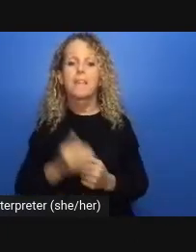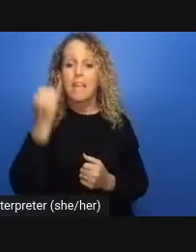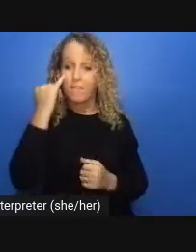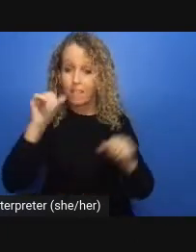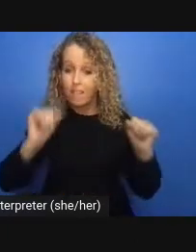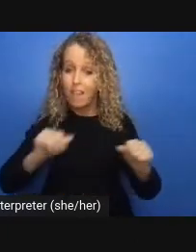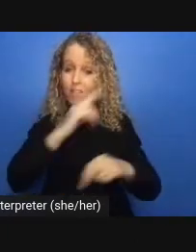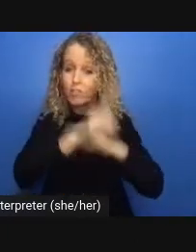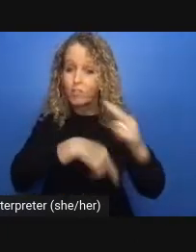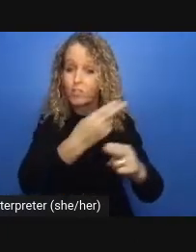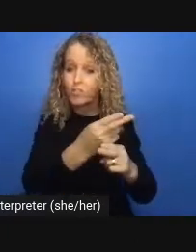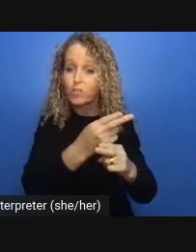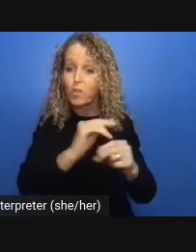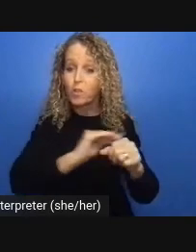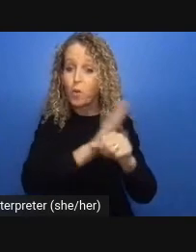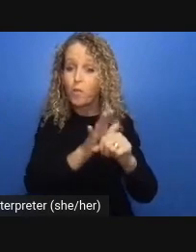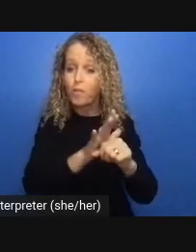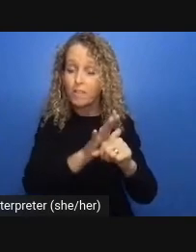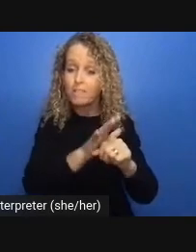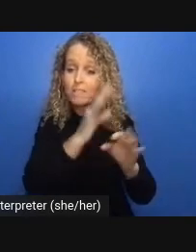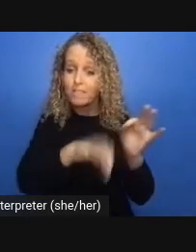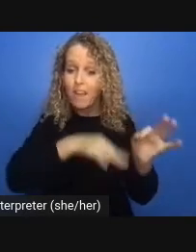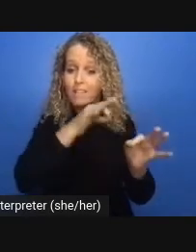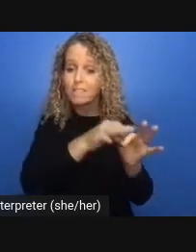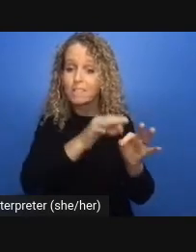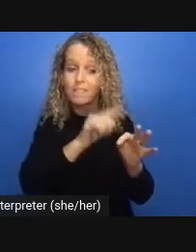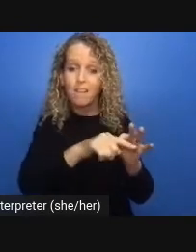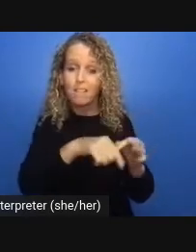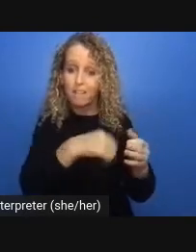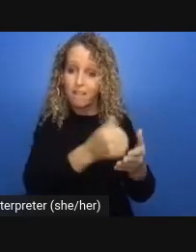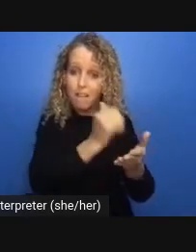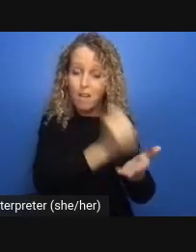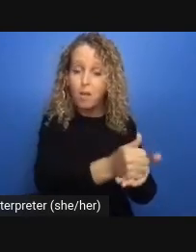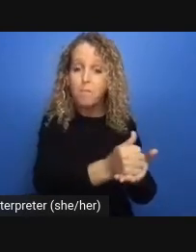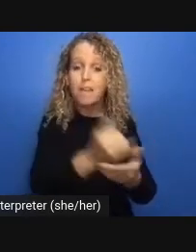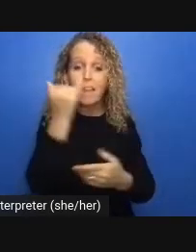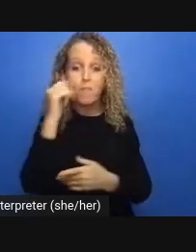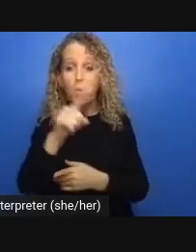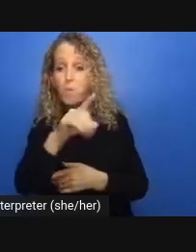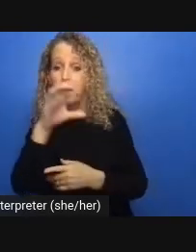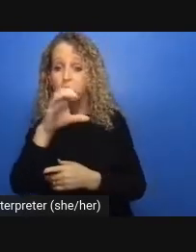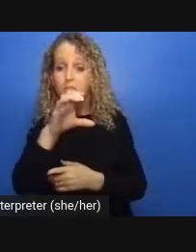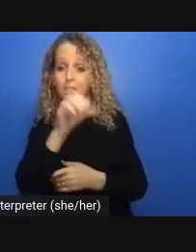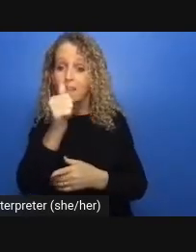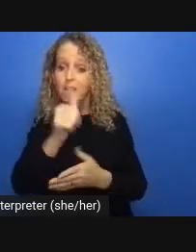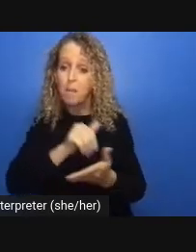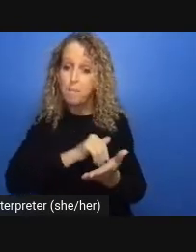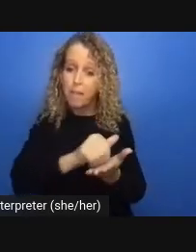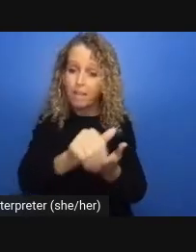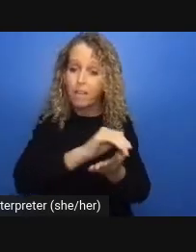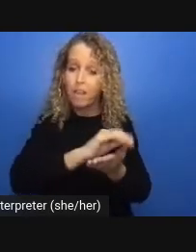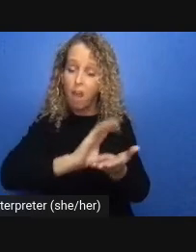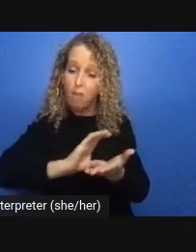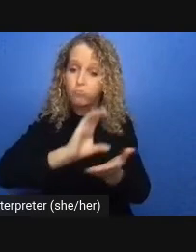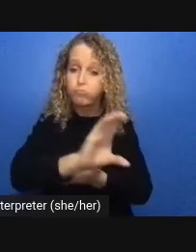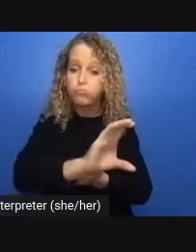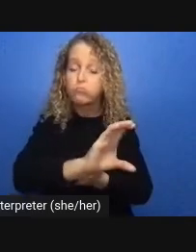so the responses to the pandemic were reactive responses the hard work that has to be done has